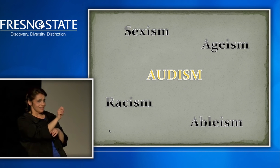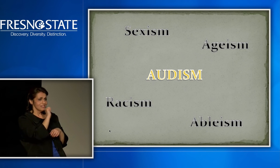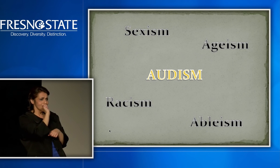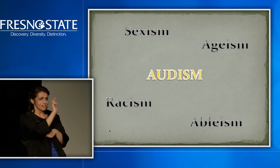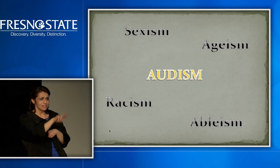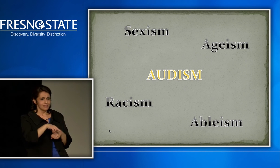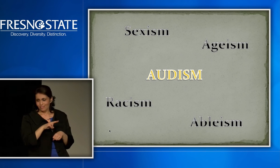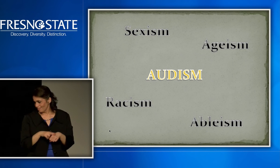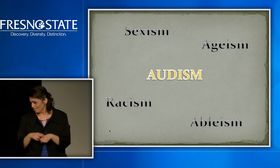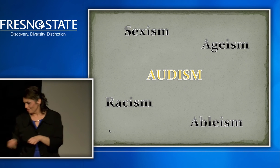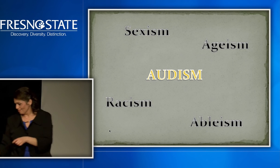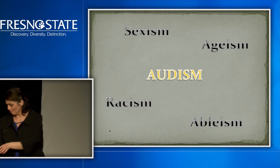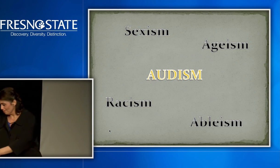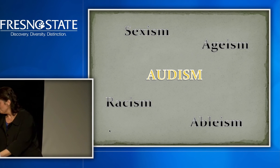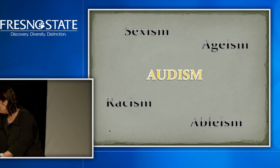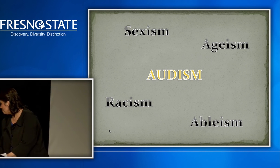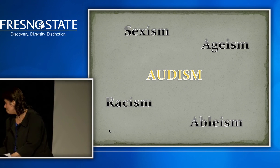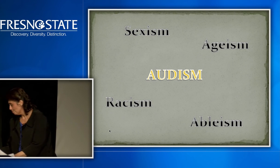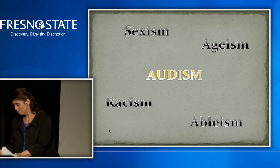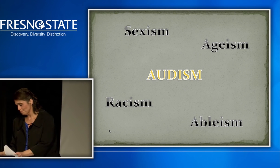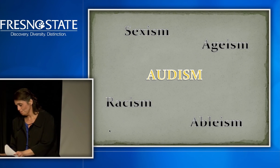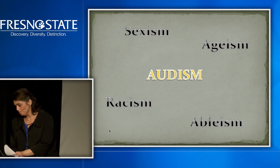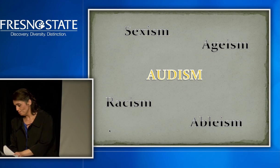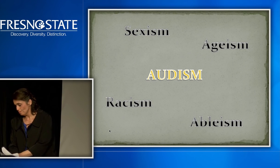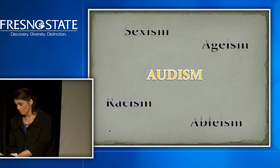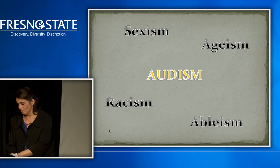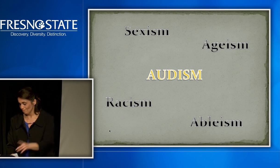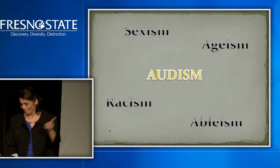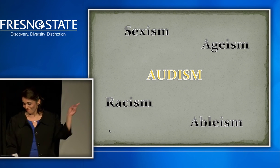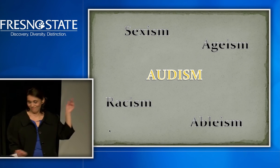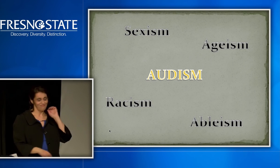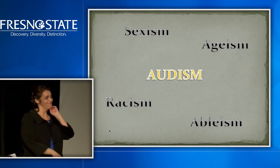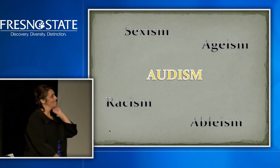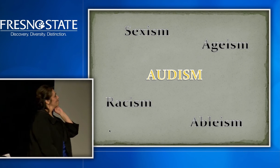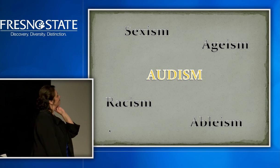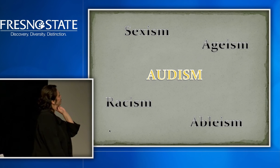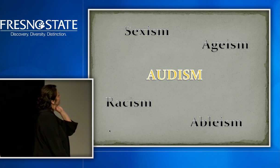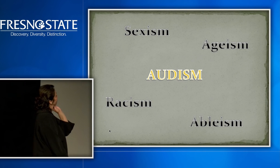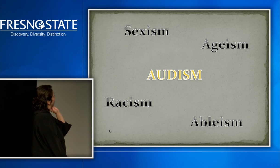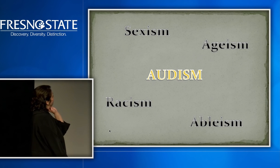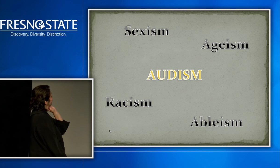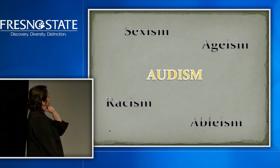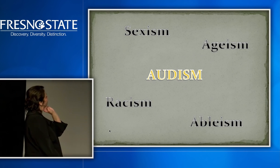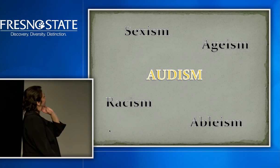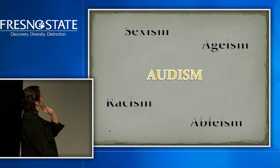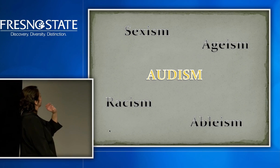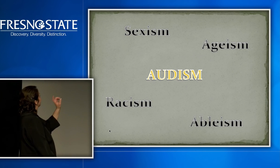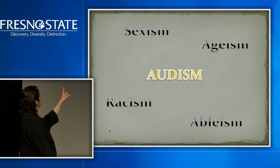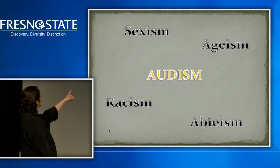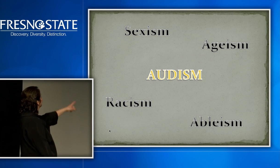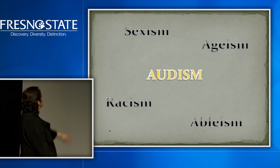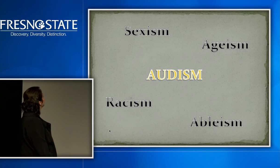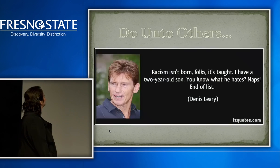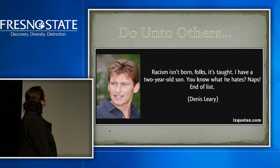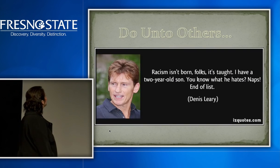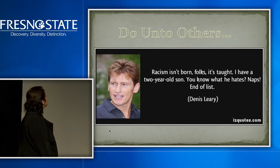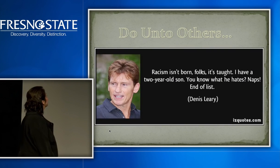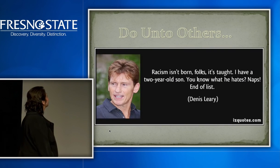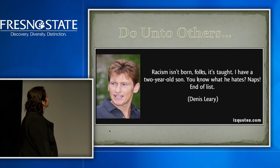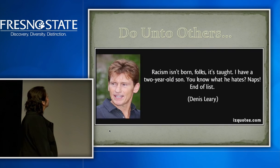And, again, we go back to hate is not something that people are born with.